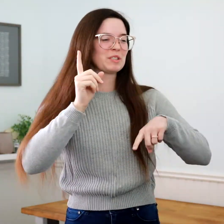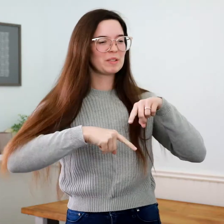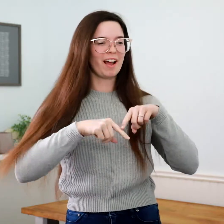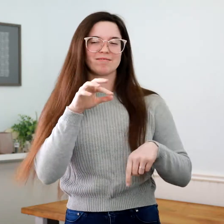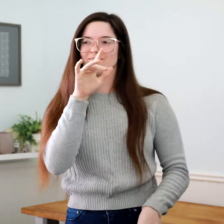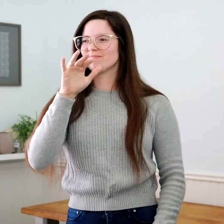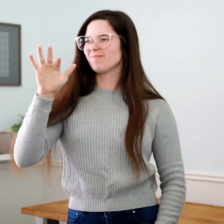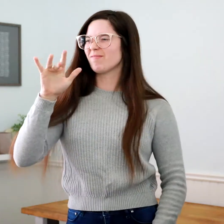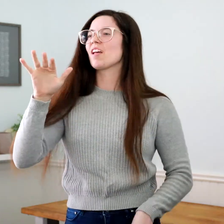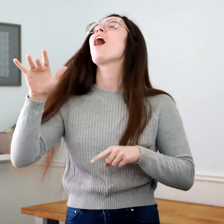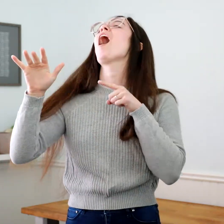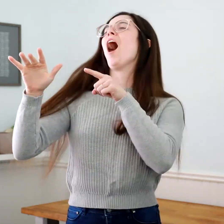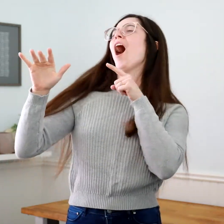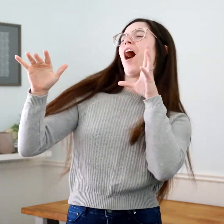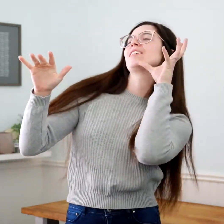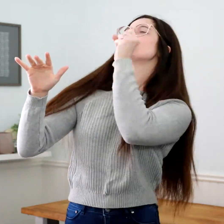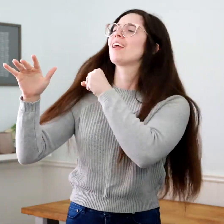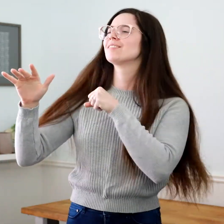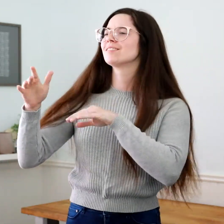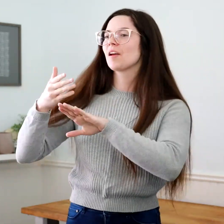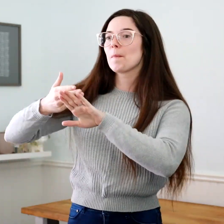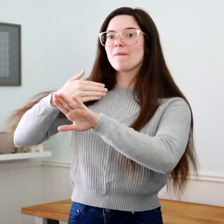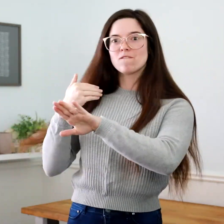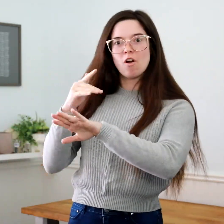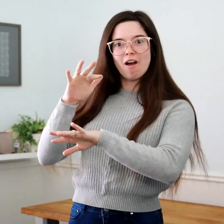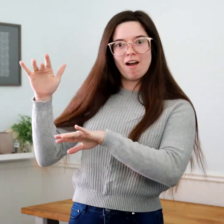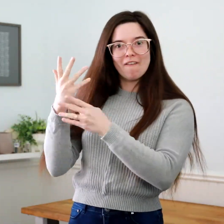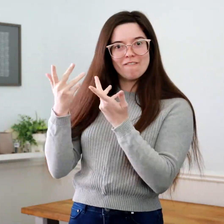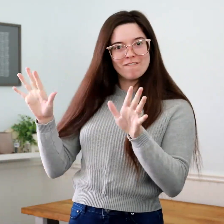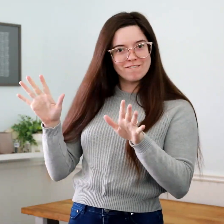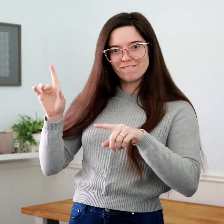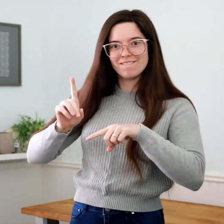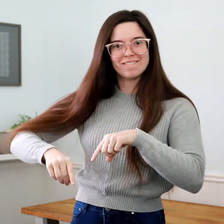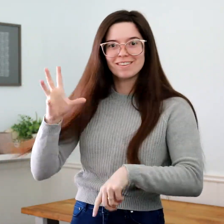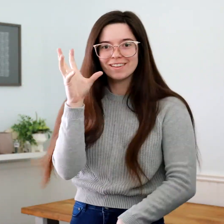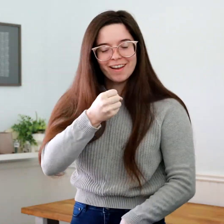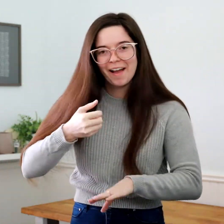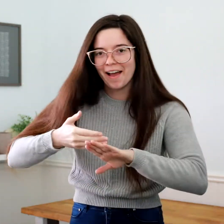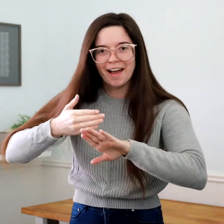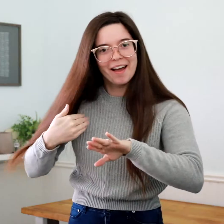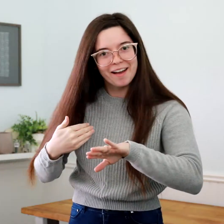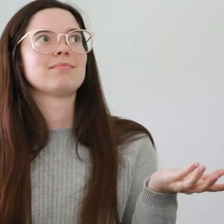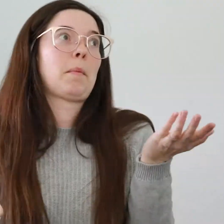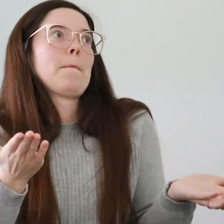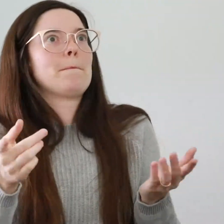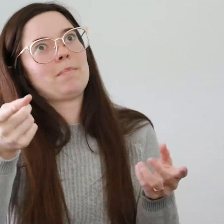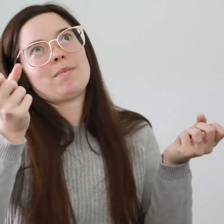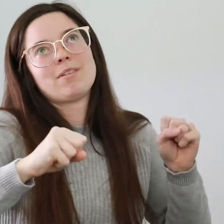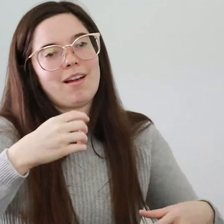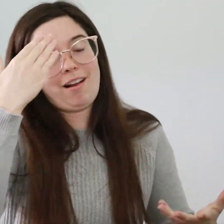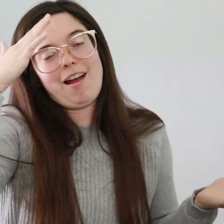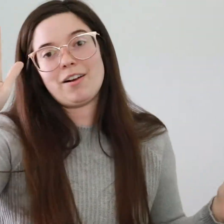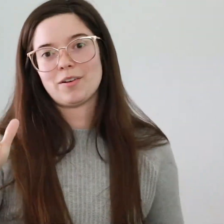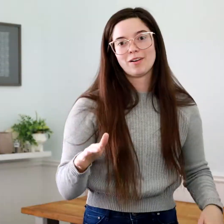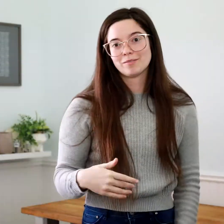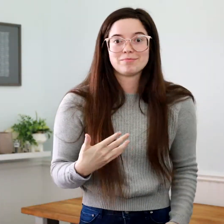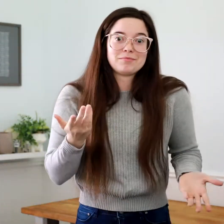Because you can't guess the word(s) before I'm done! I don't know, MAYBE you can guess it still.